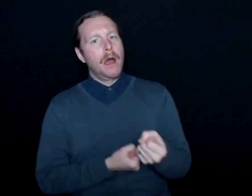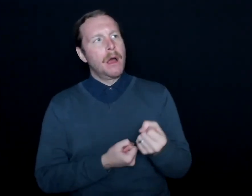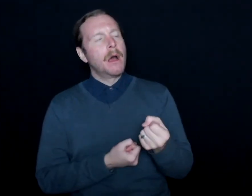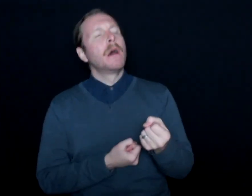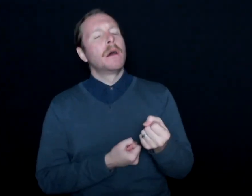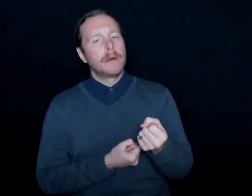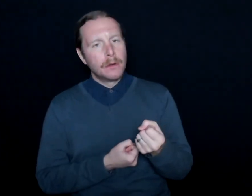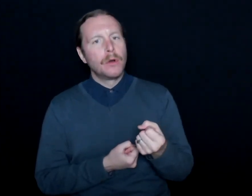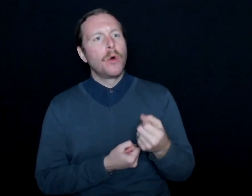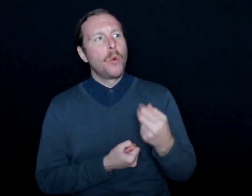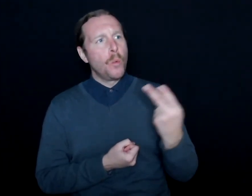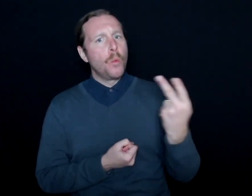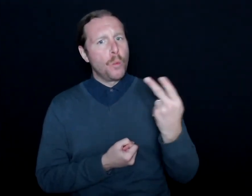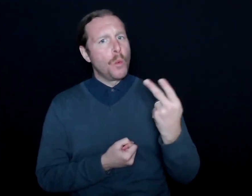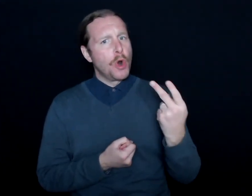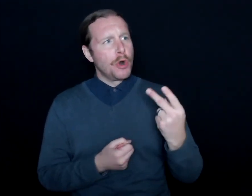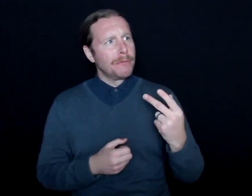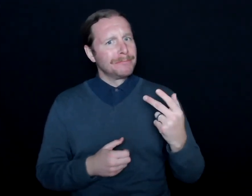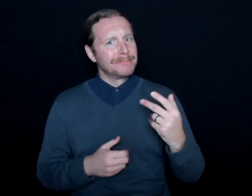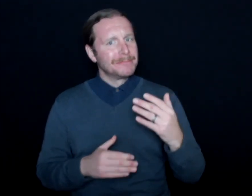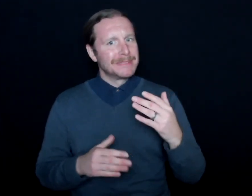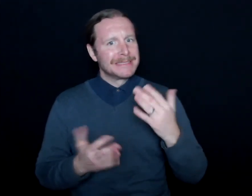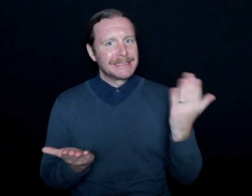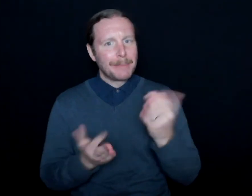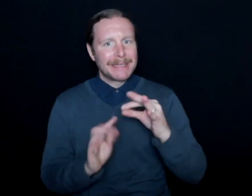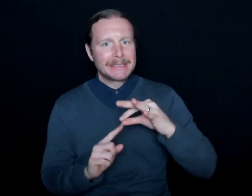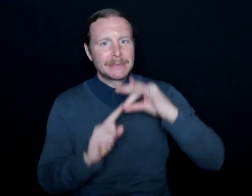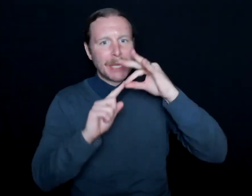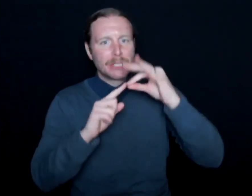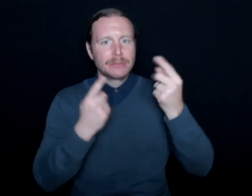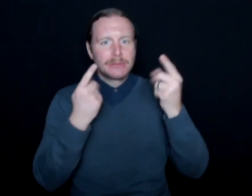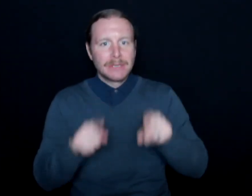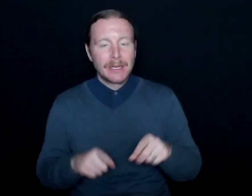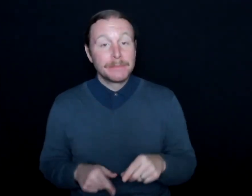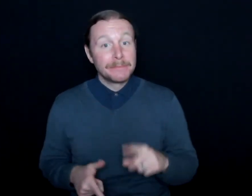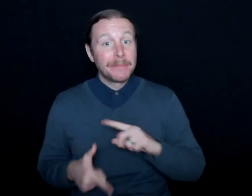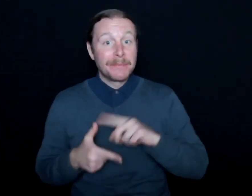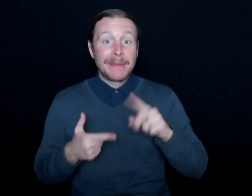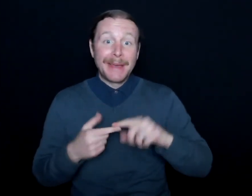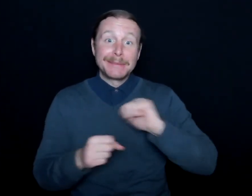we're on to something here. And then, as you have it, COVID-19 came,